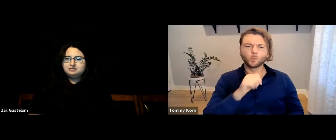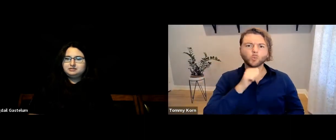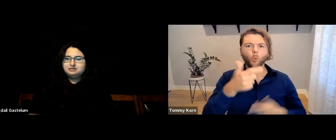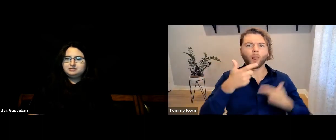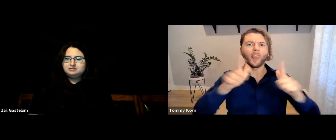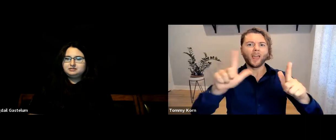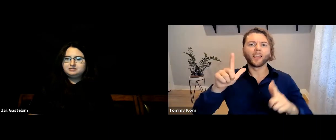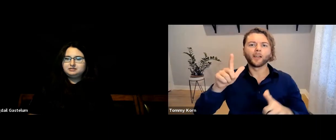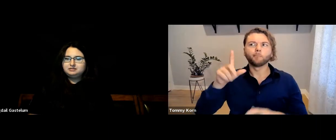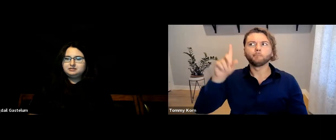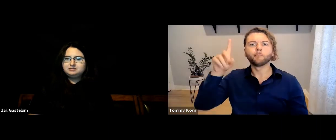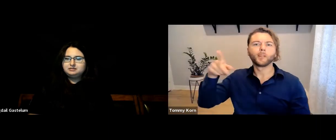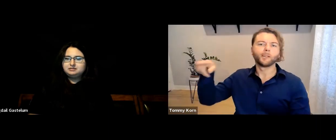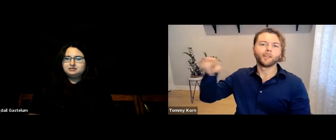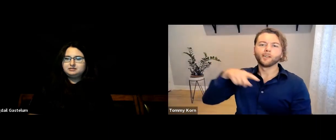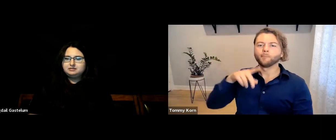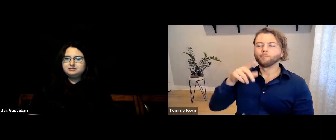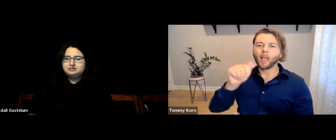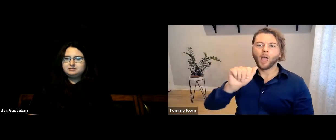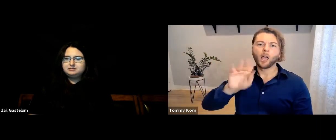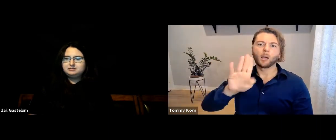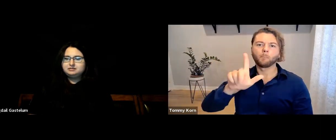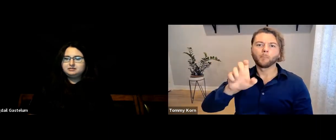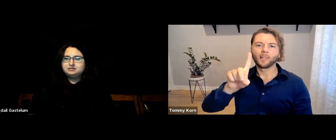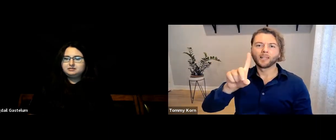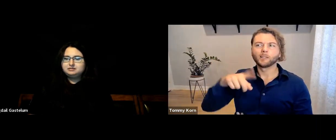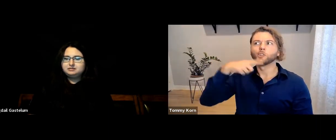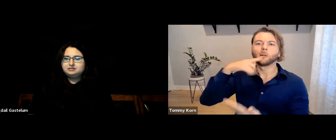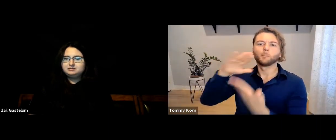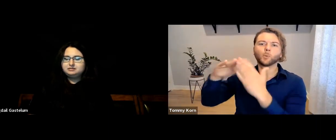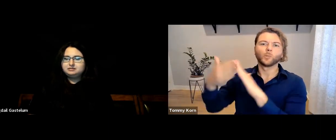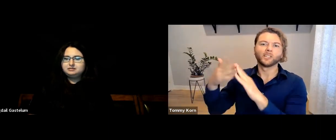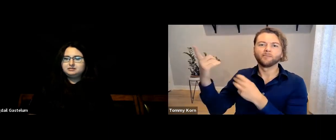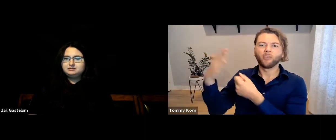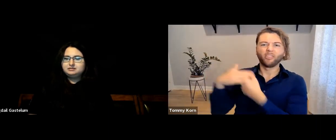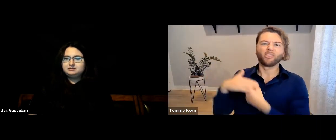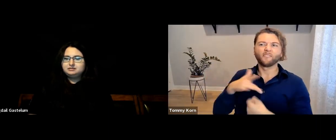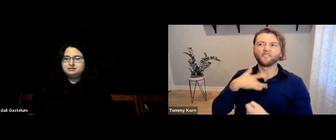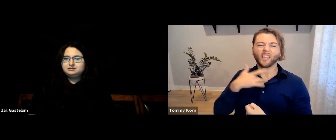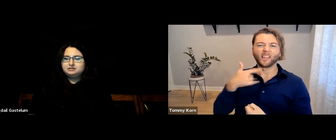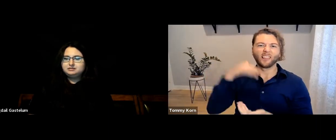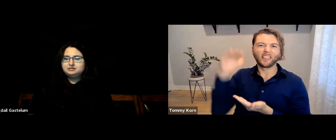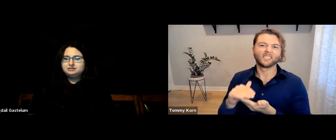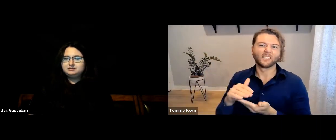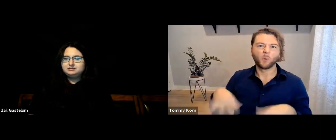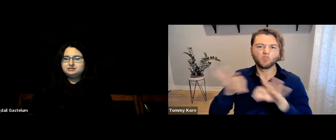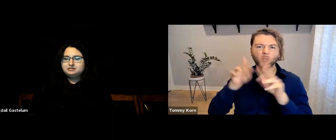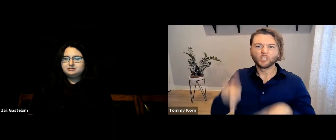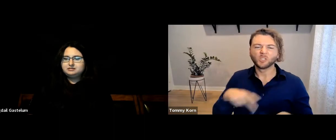to not let “abled” people oppress me or make me feel less than,